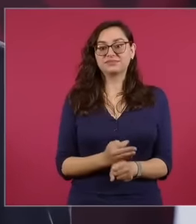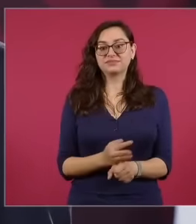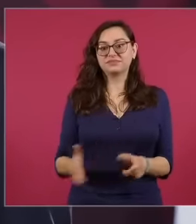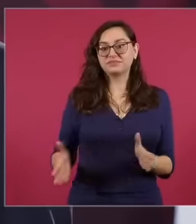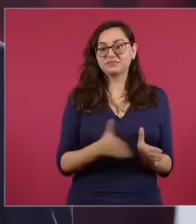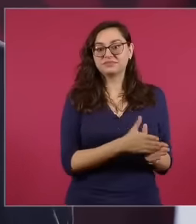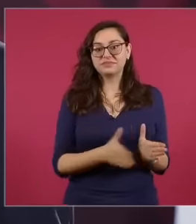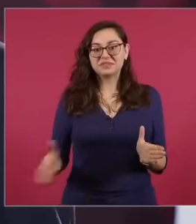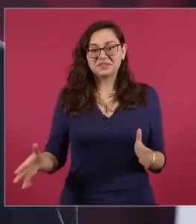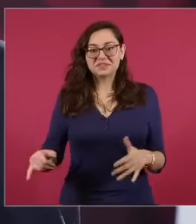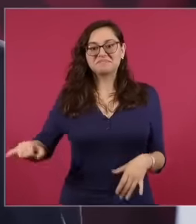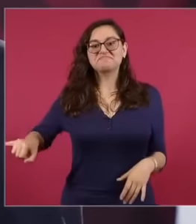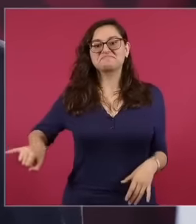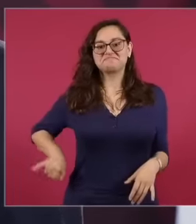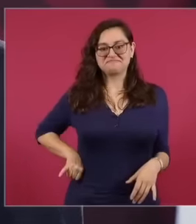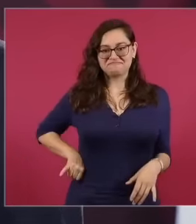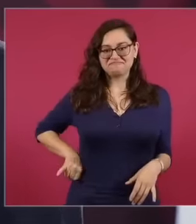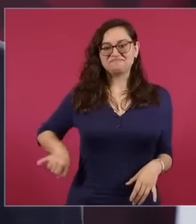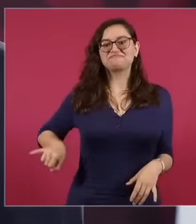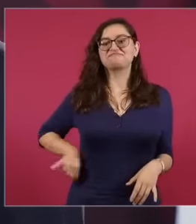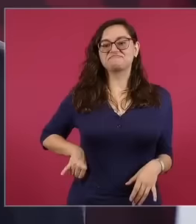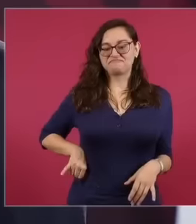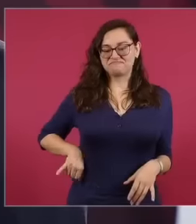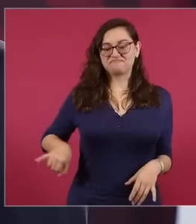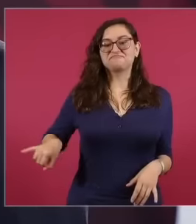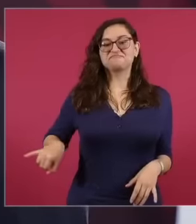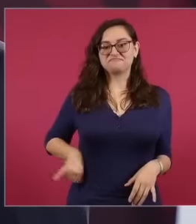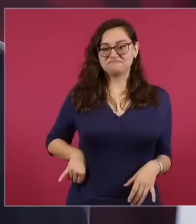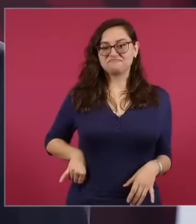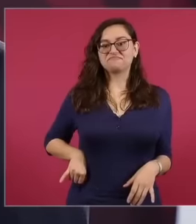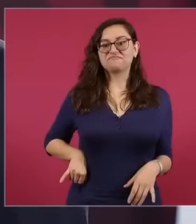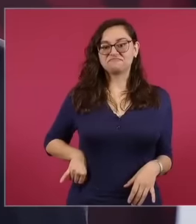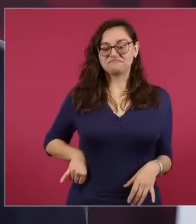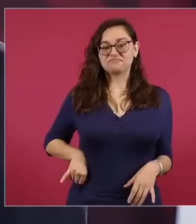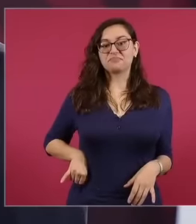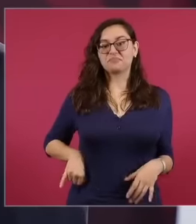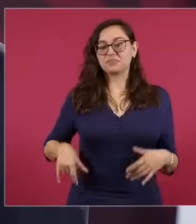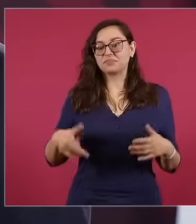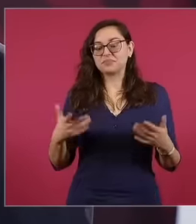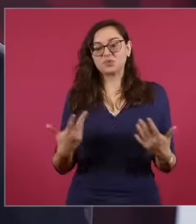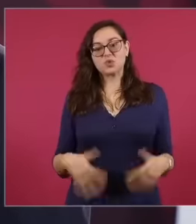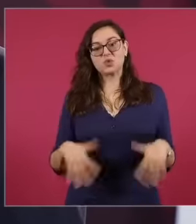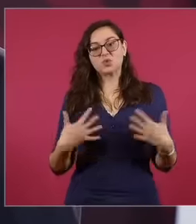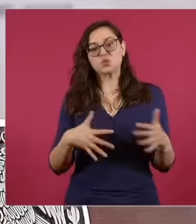interesting times Star moments, the great